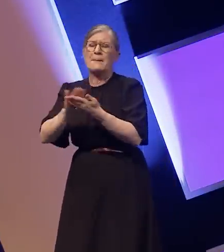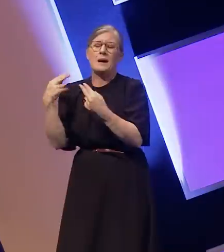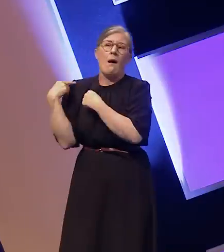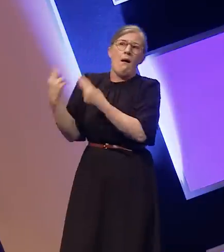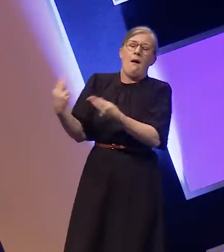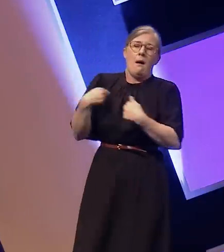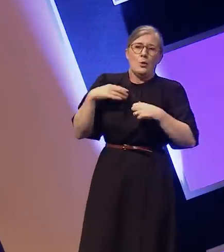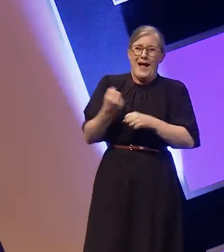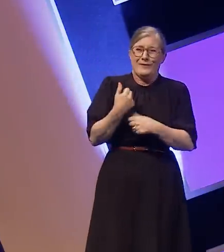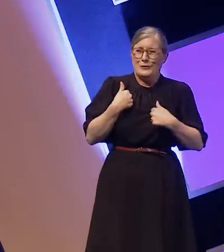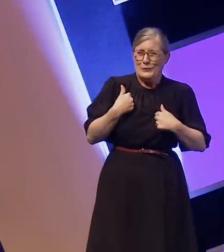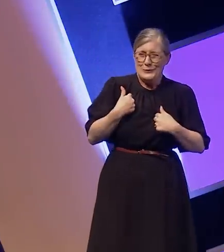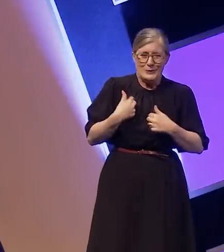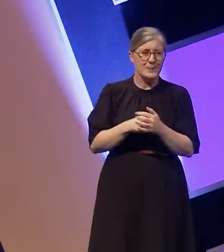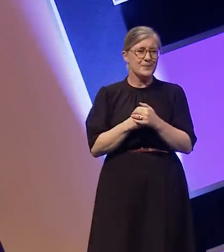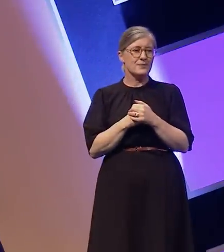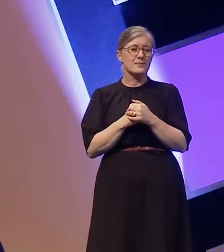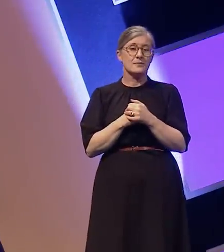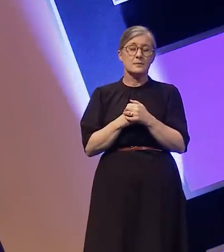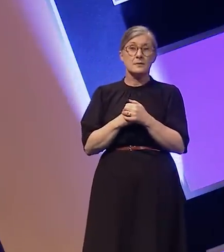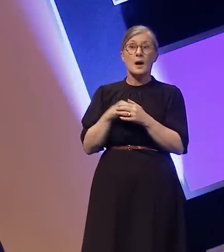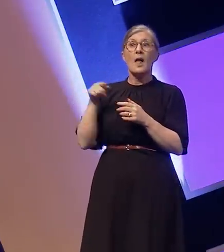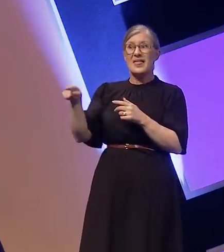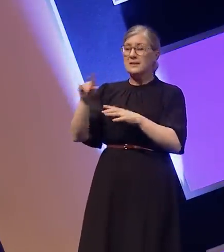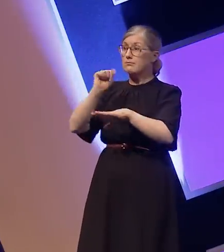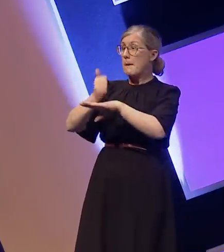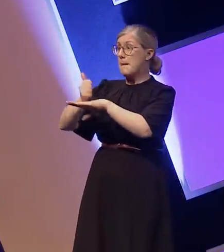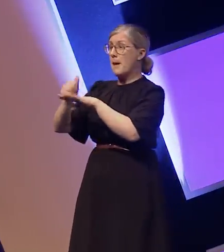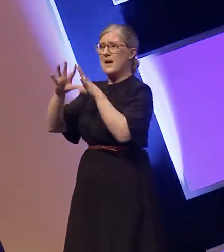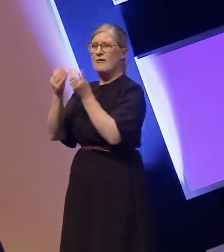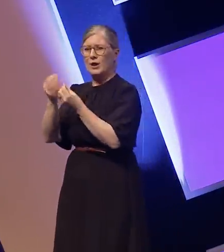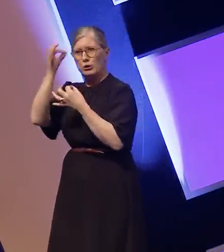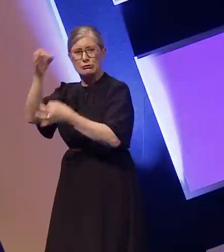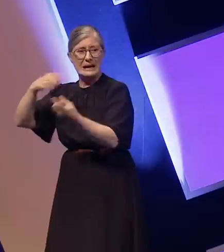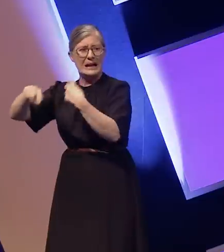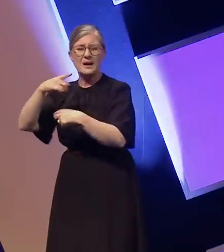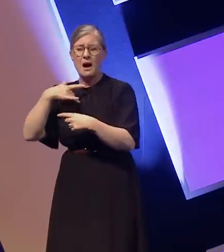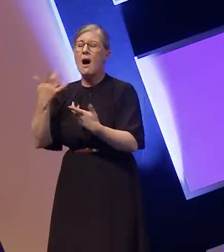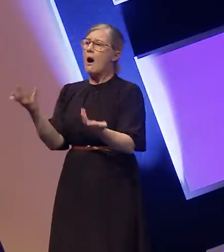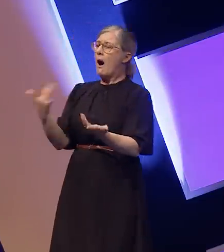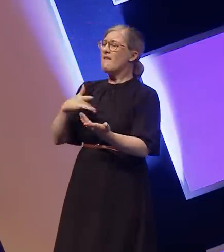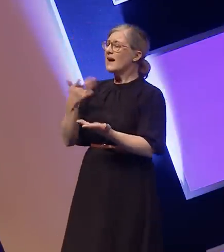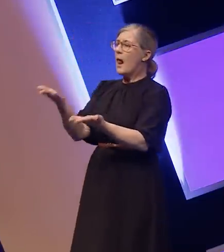by putting this in place Strictly had made me feel heard, it was the most inclusive and supportive job